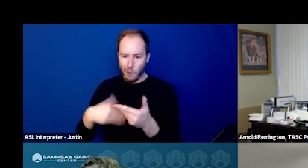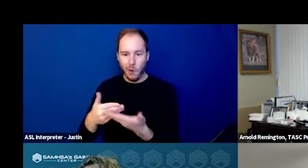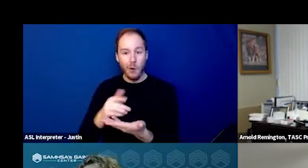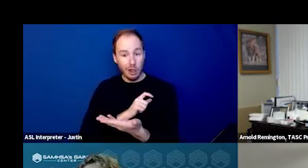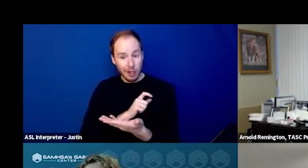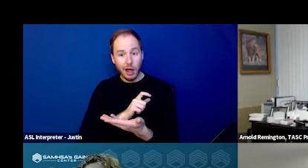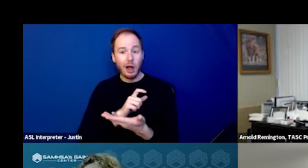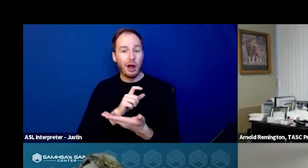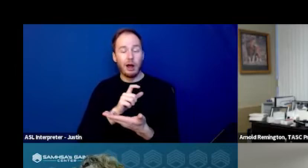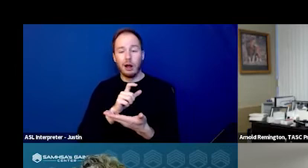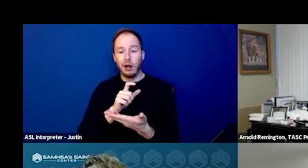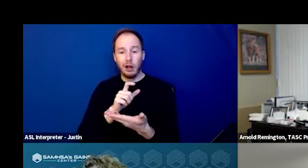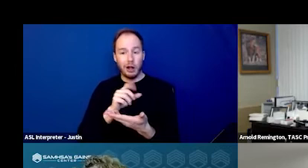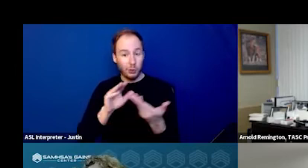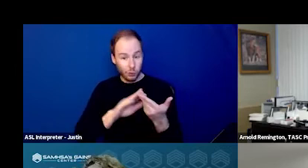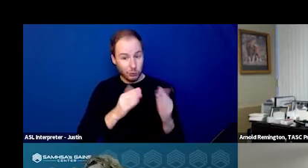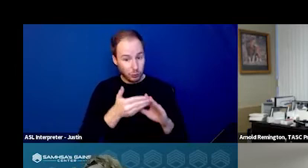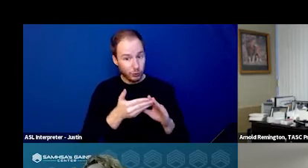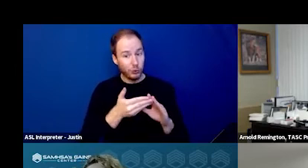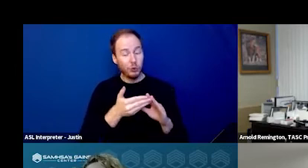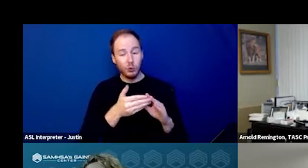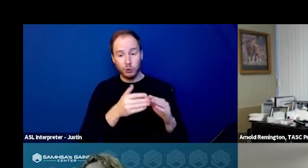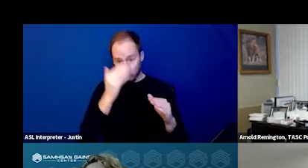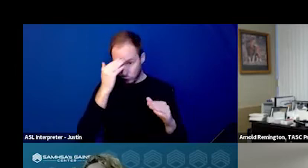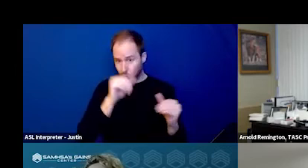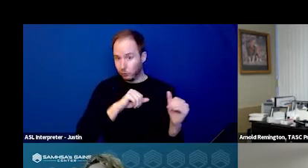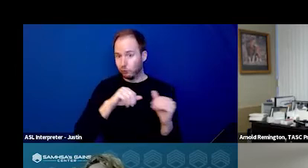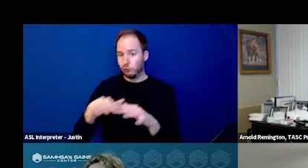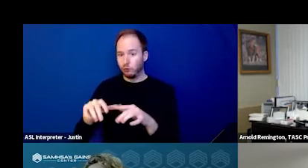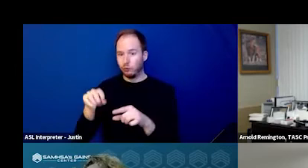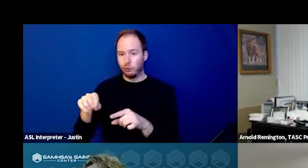officers and community would come for urgent recovery